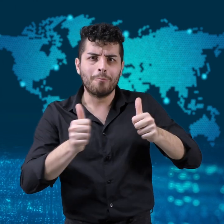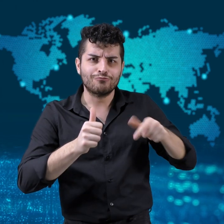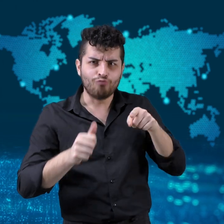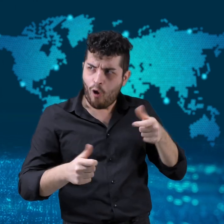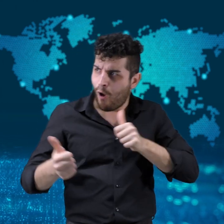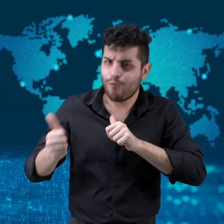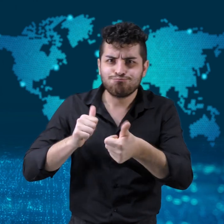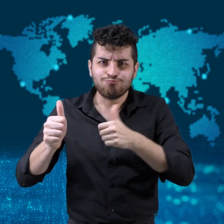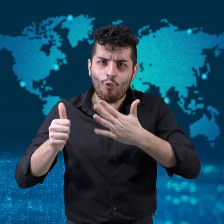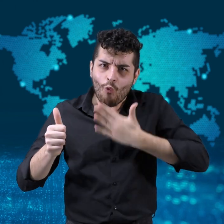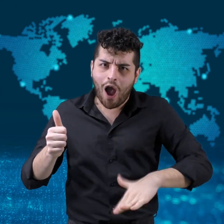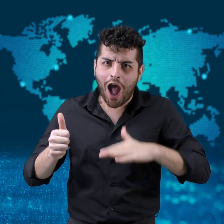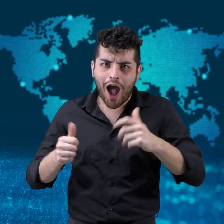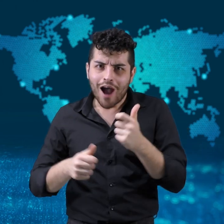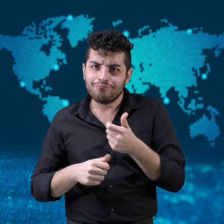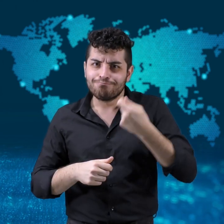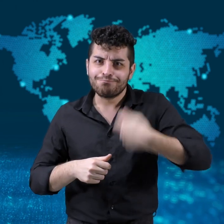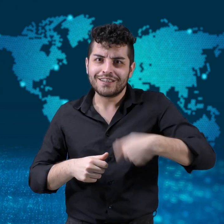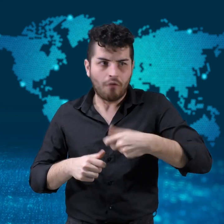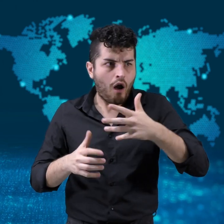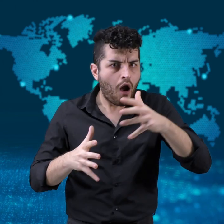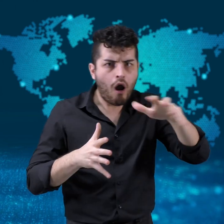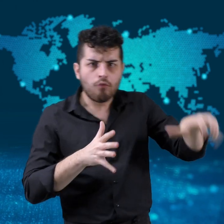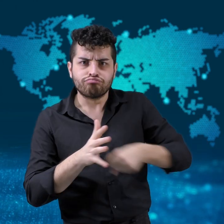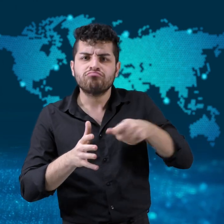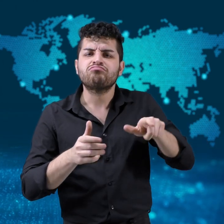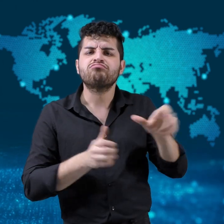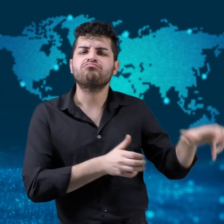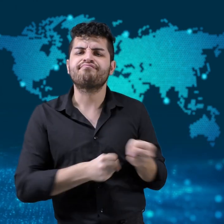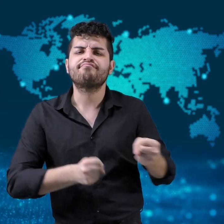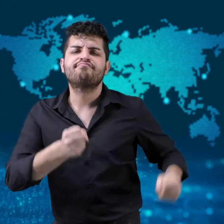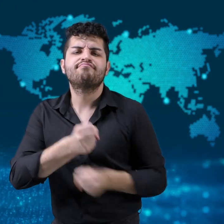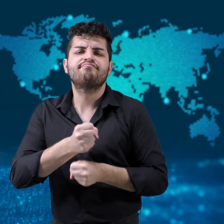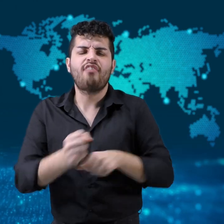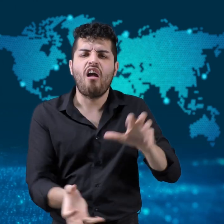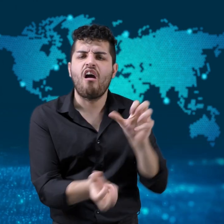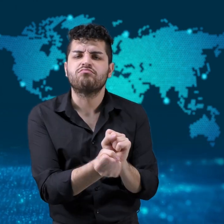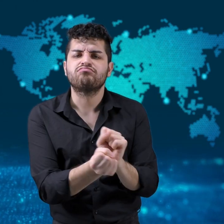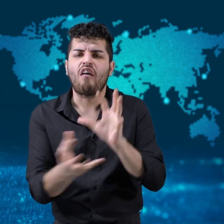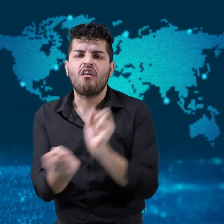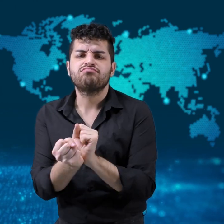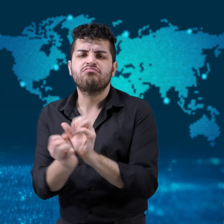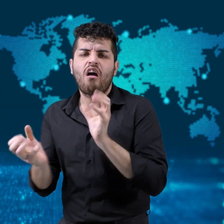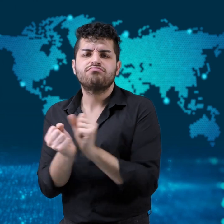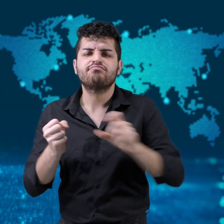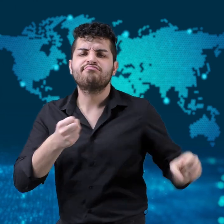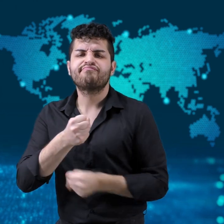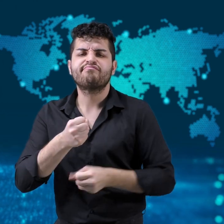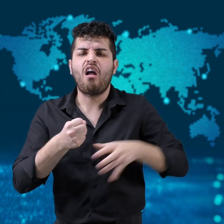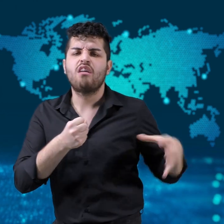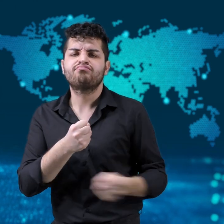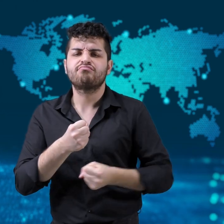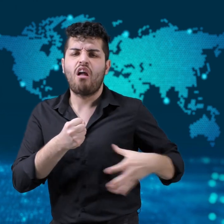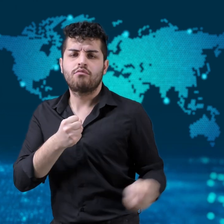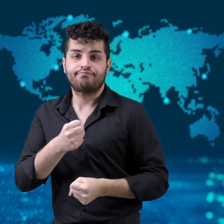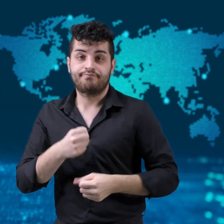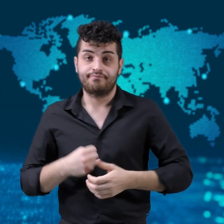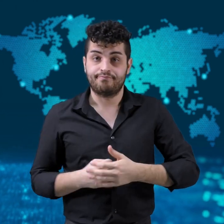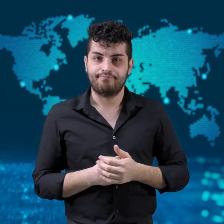there have been multiple accusations of election fraud and